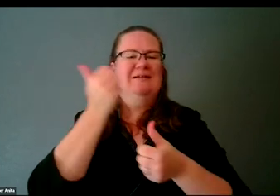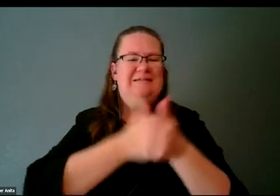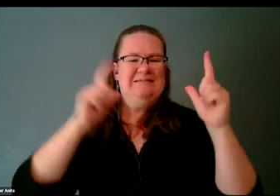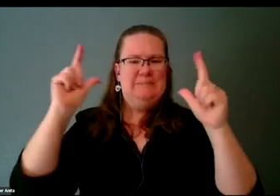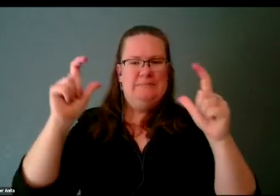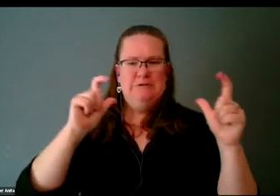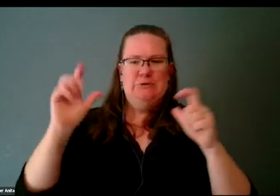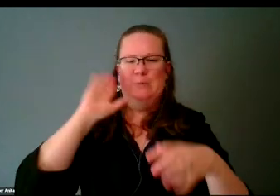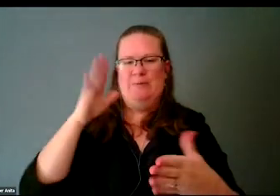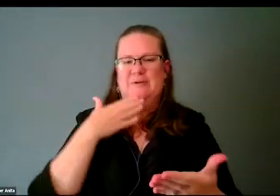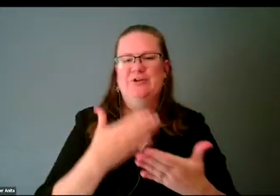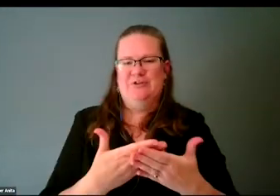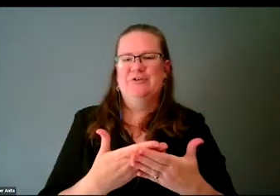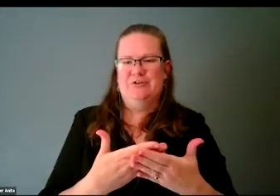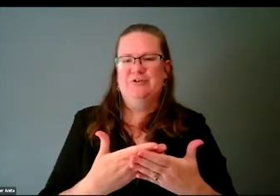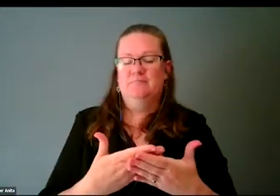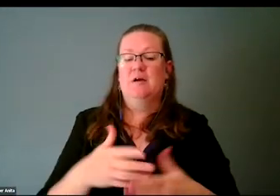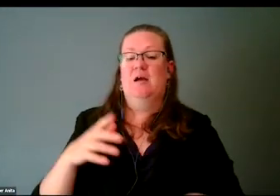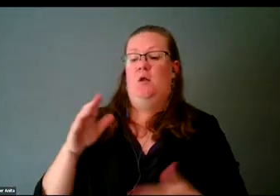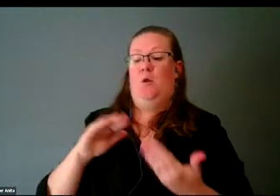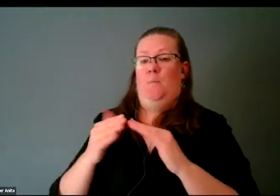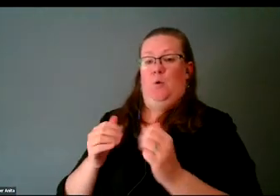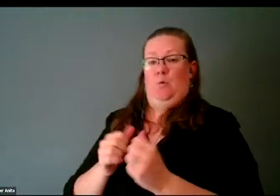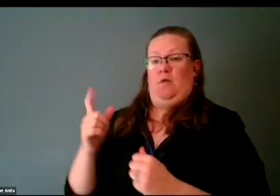In the disability community, representation is everything.